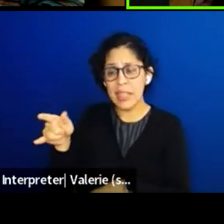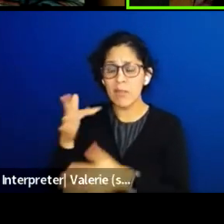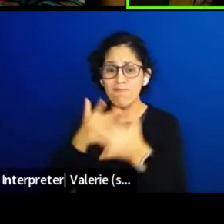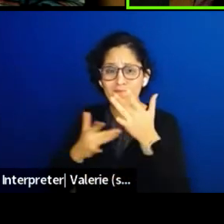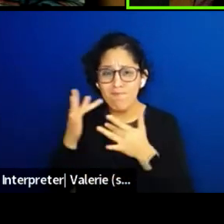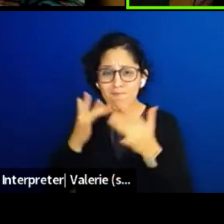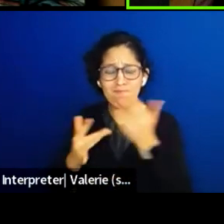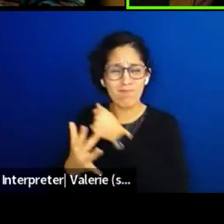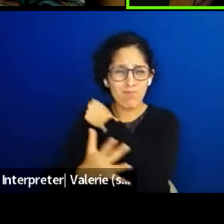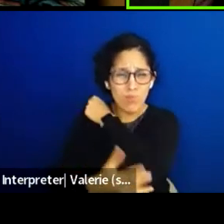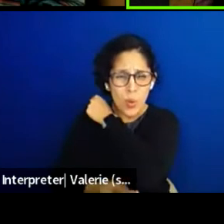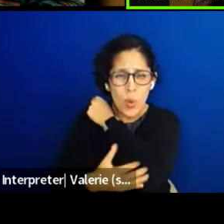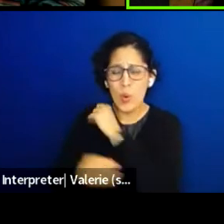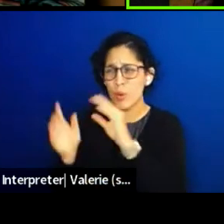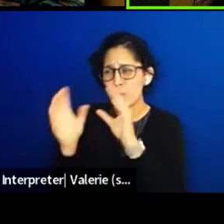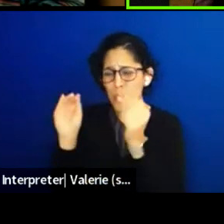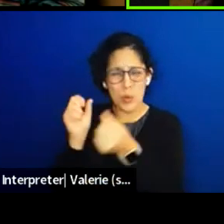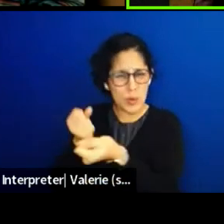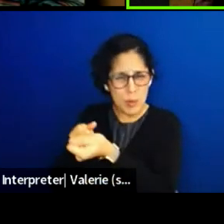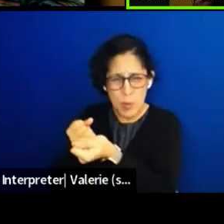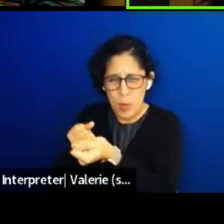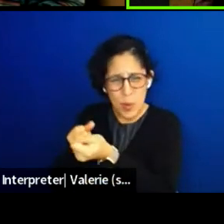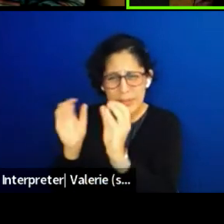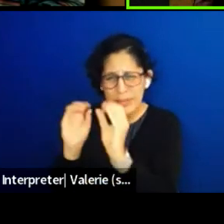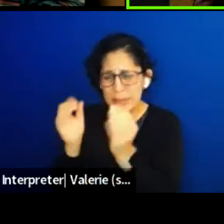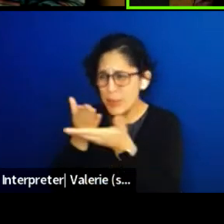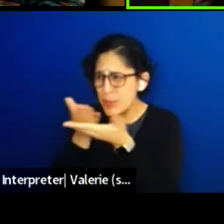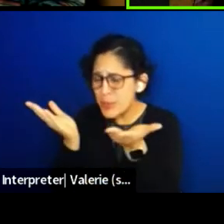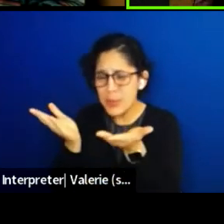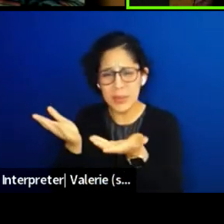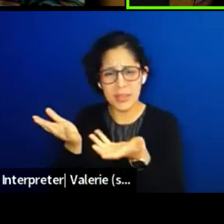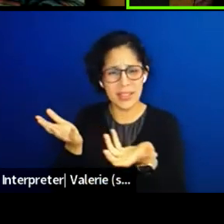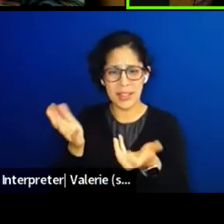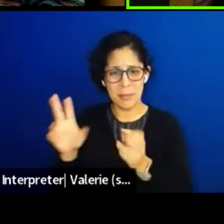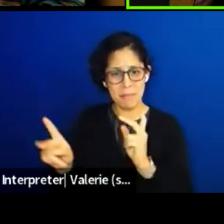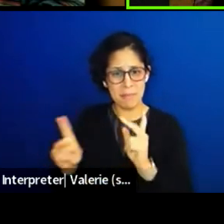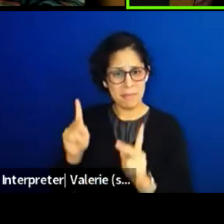No support. Yes, it's hard to get support and people need to understand,